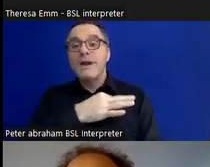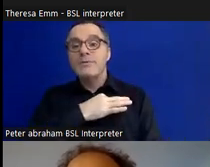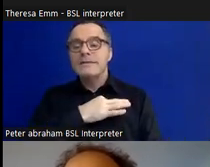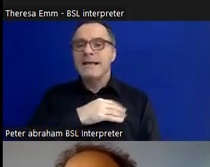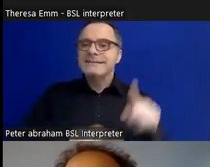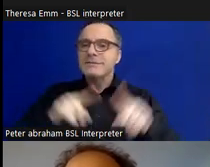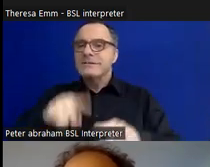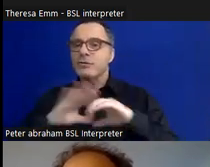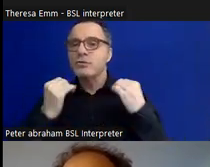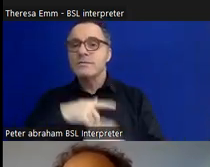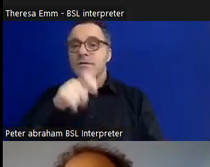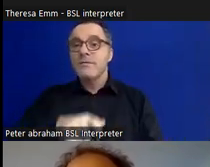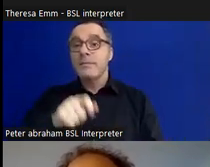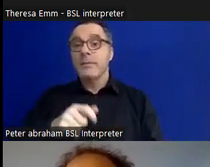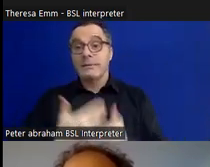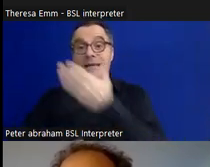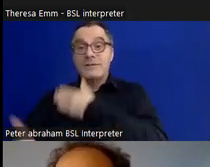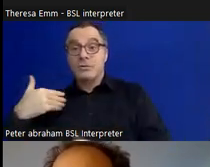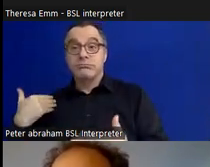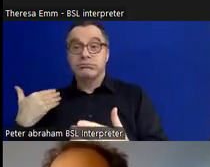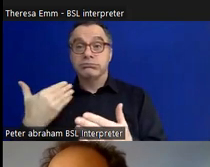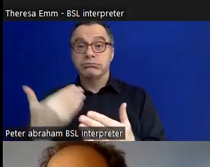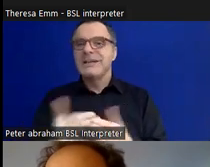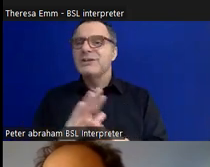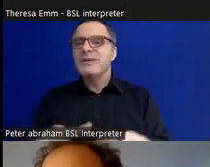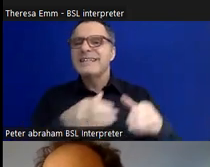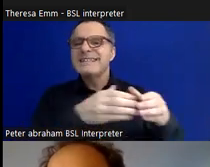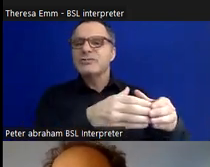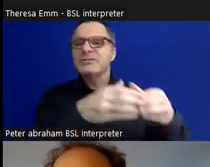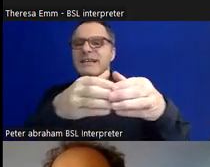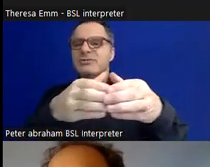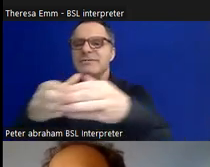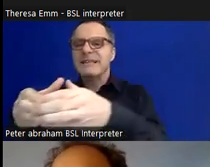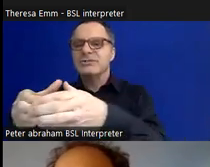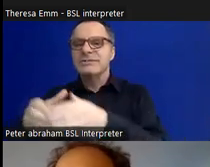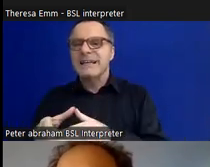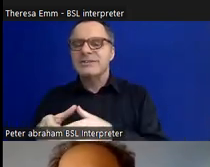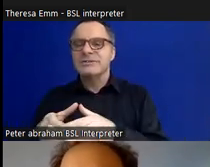throughout history, rather than kind of putting them in sections as the main galleries currently